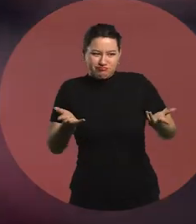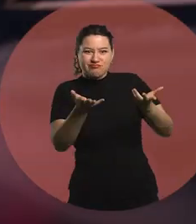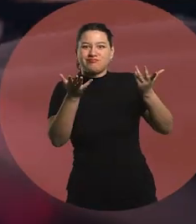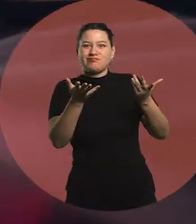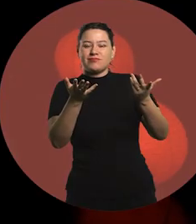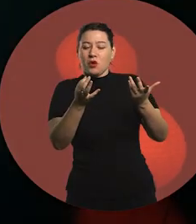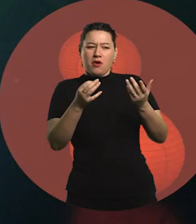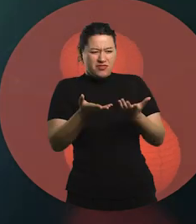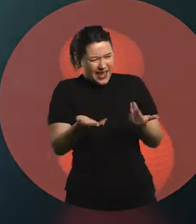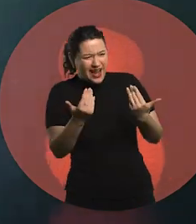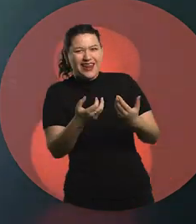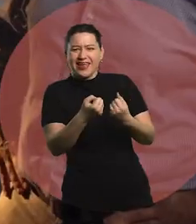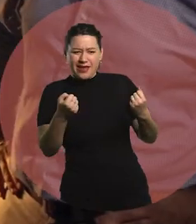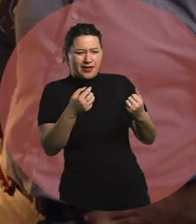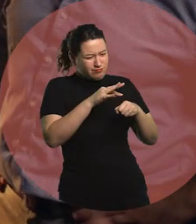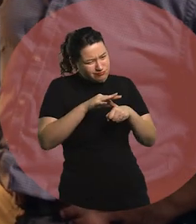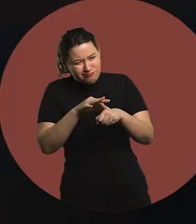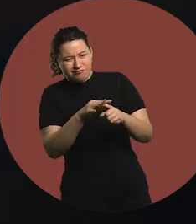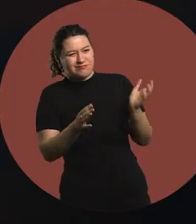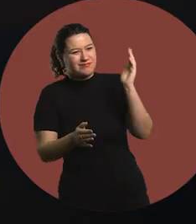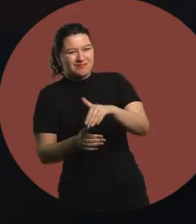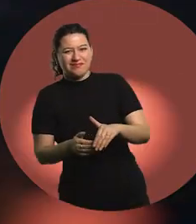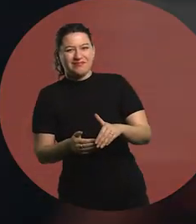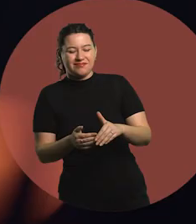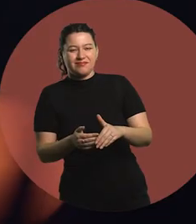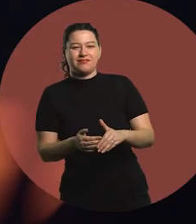and encouraged and guided me.